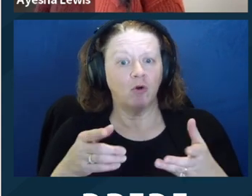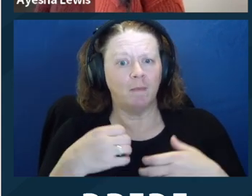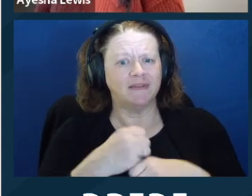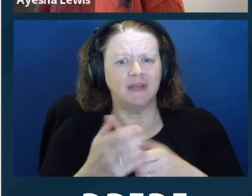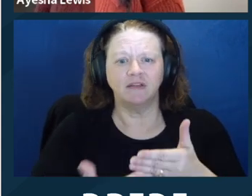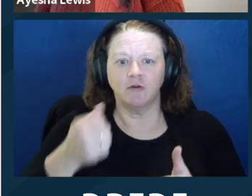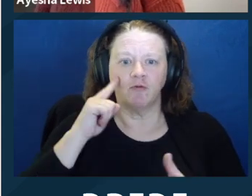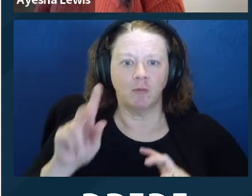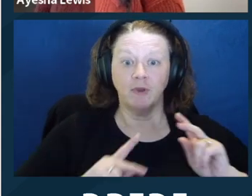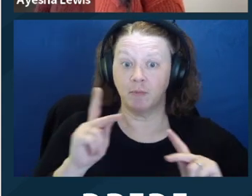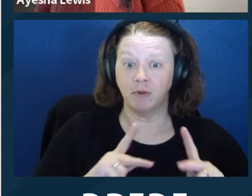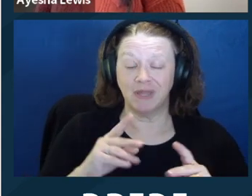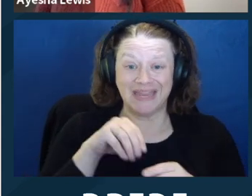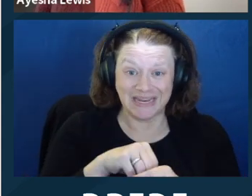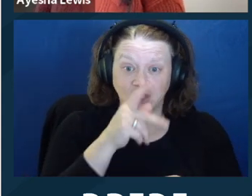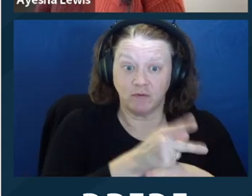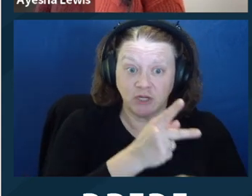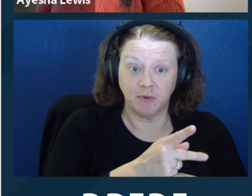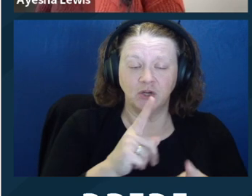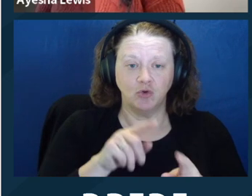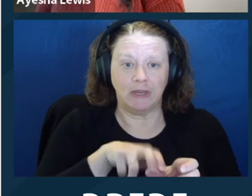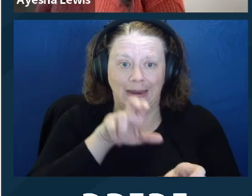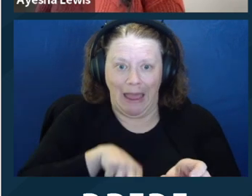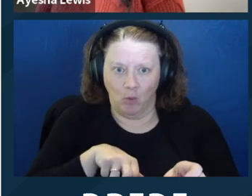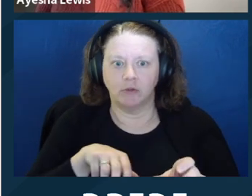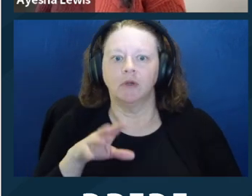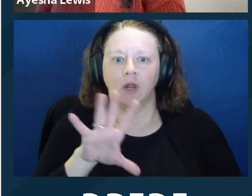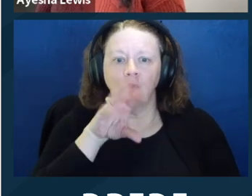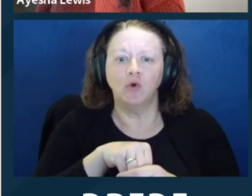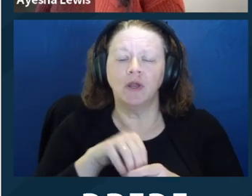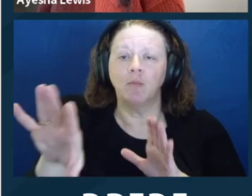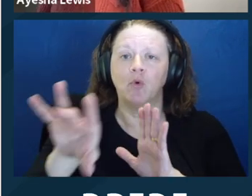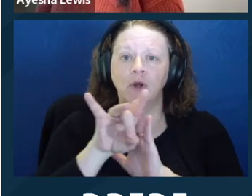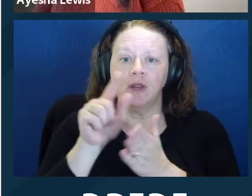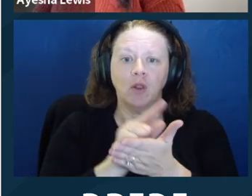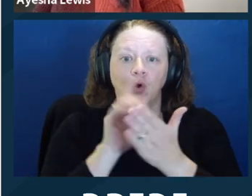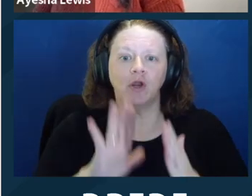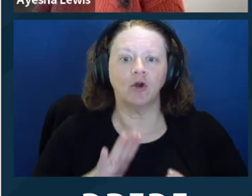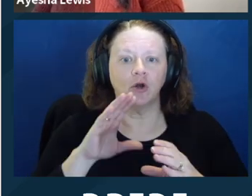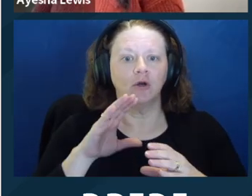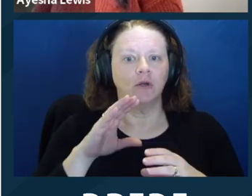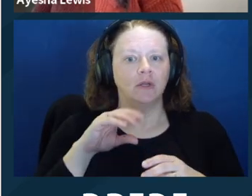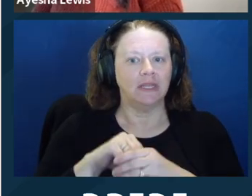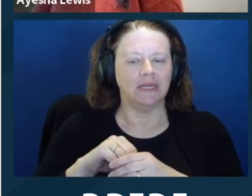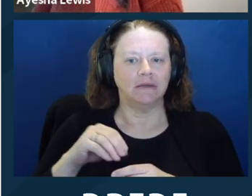keep conservatees informed of choices, rights to change, and to use supported decisionmaking